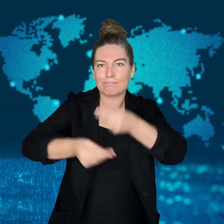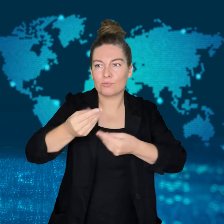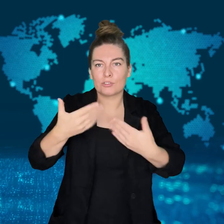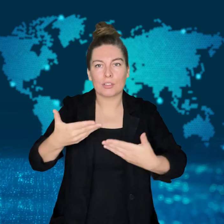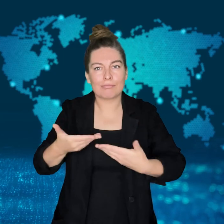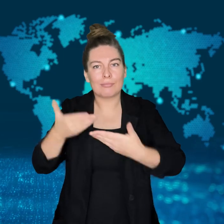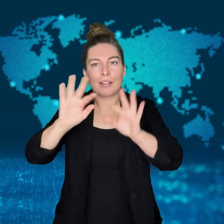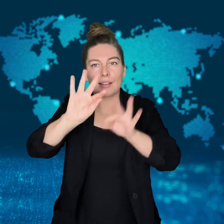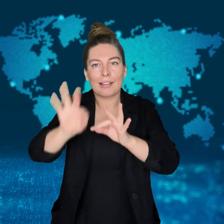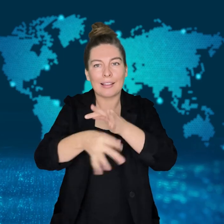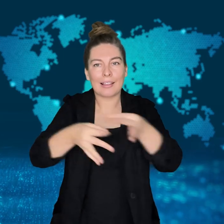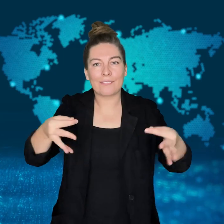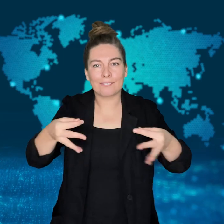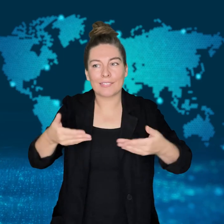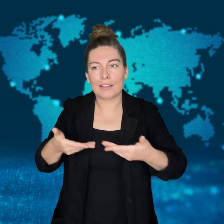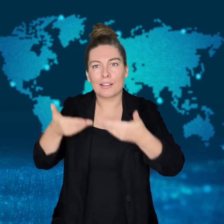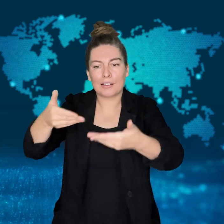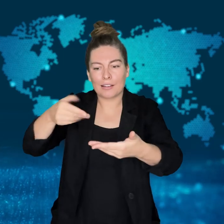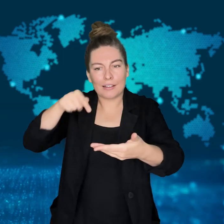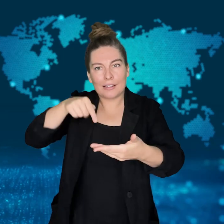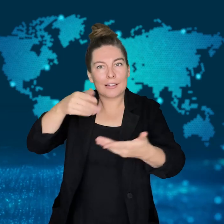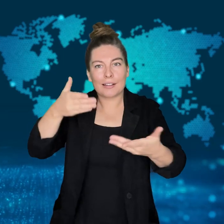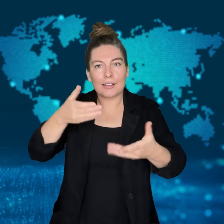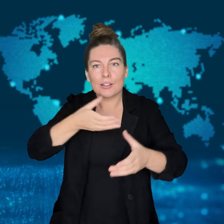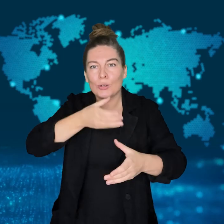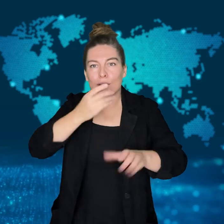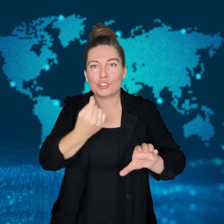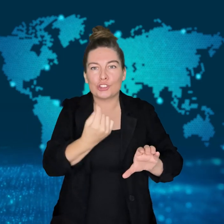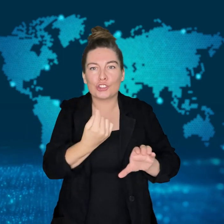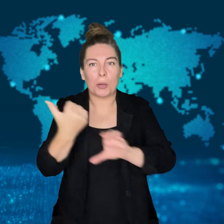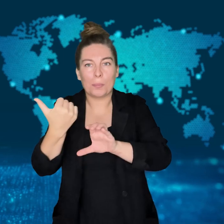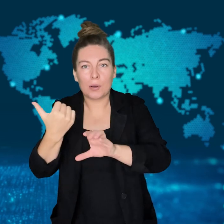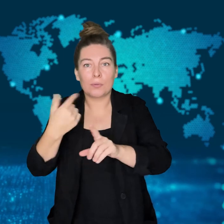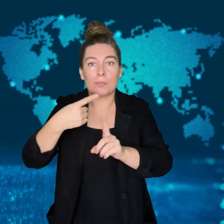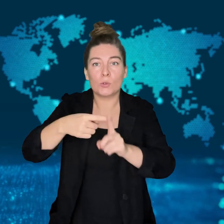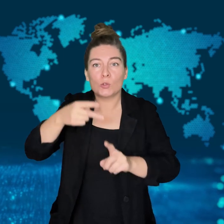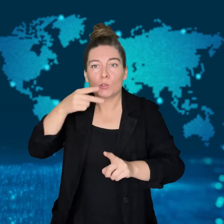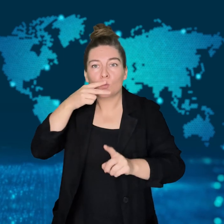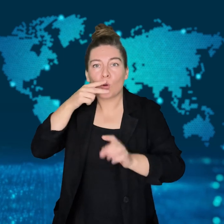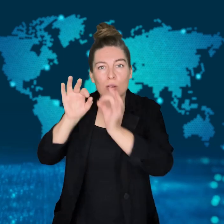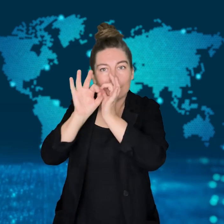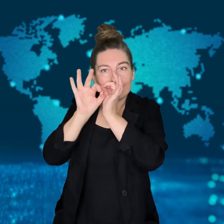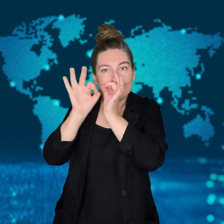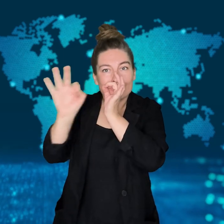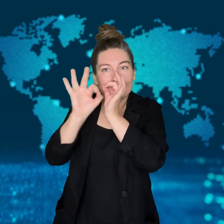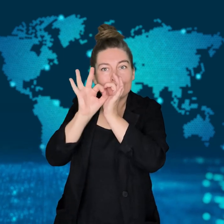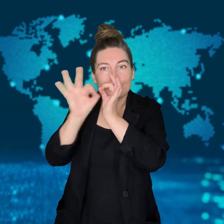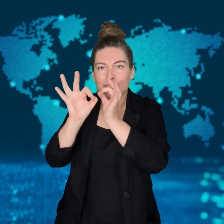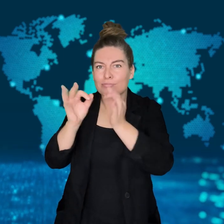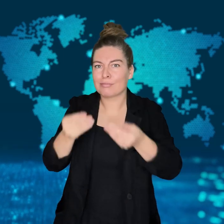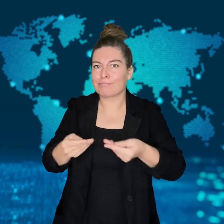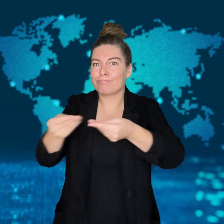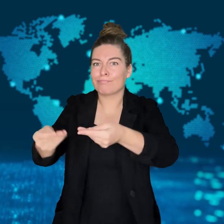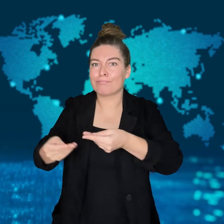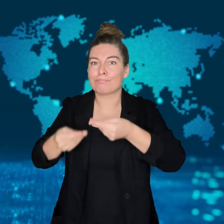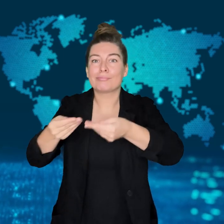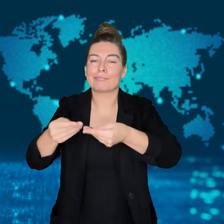The first is related to gifts such as cigars and champagne that he received